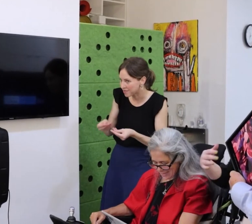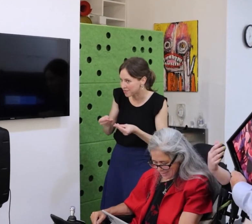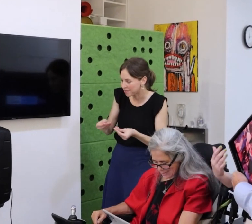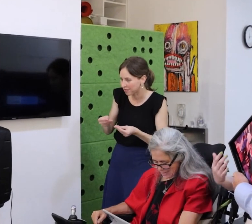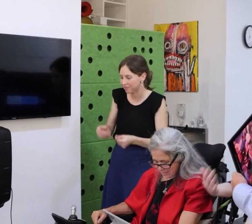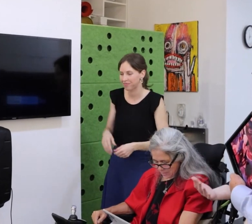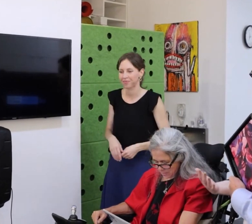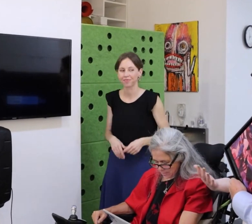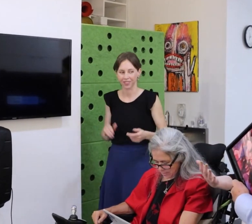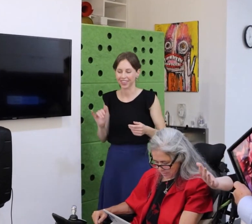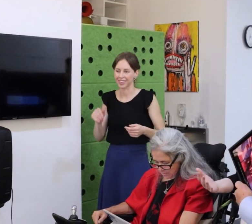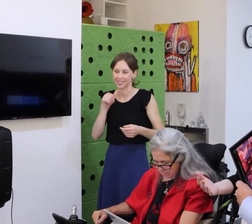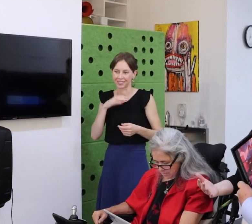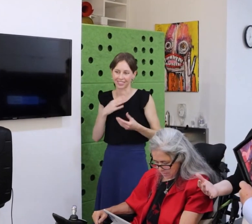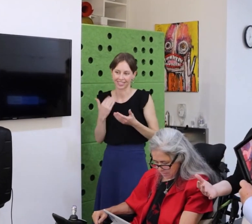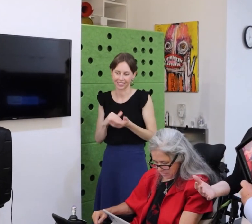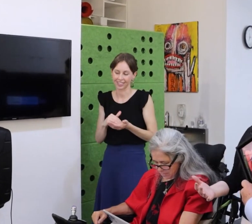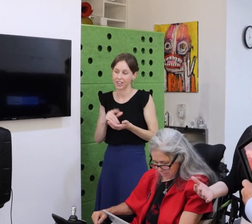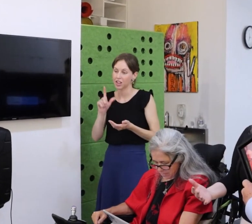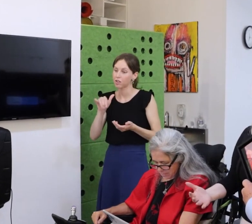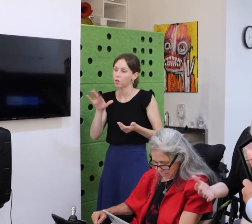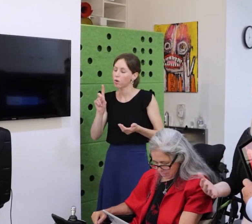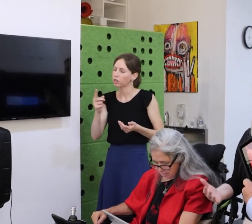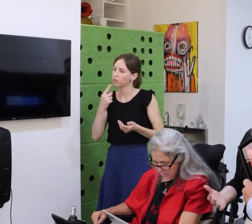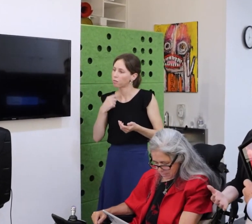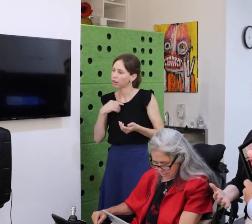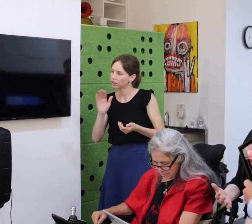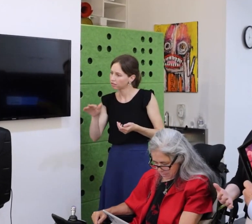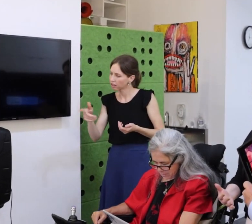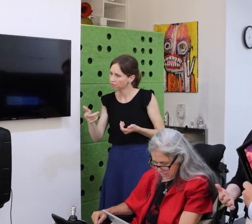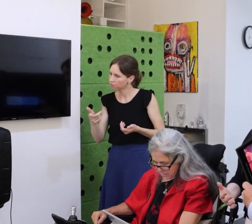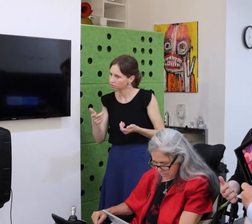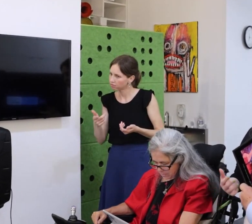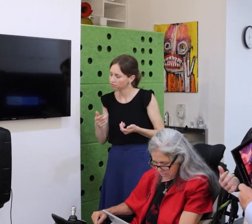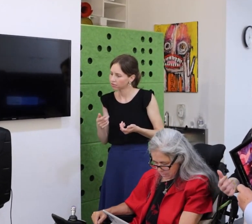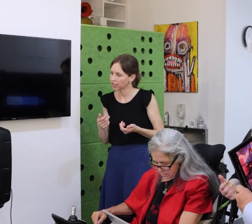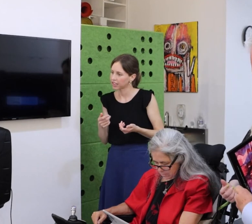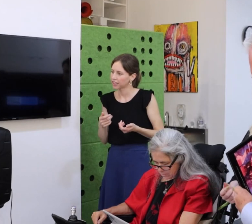some smart, savvy, good ideas, is going to disappear.